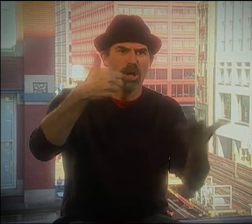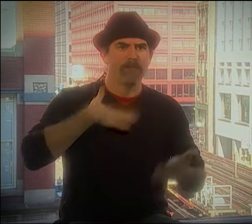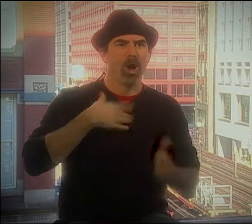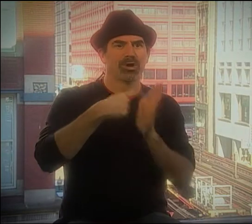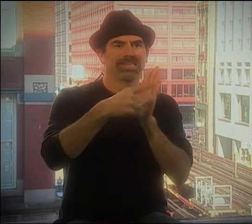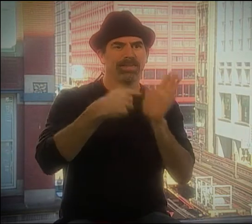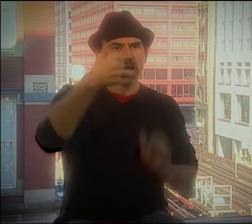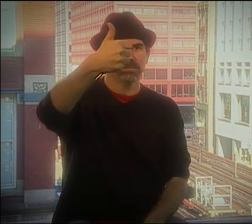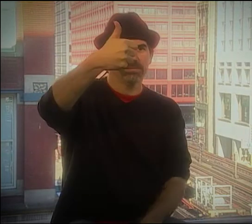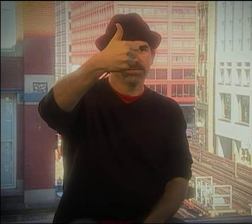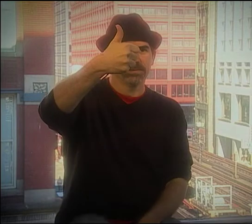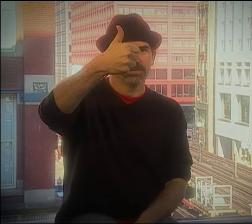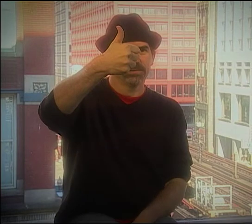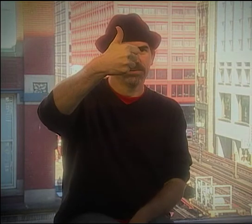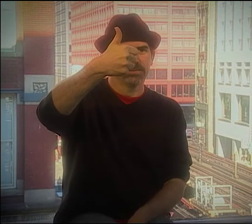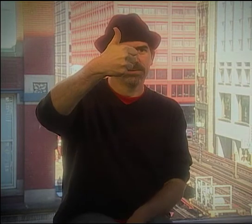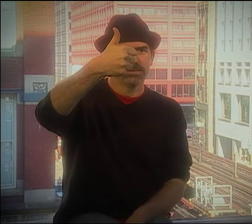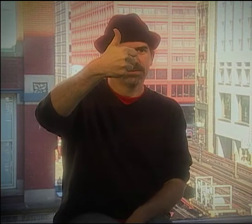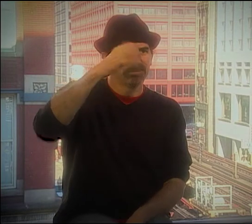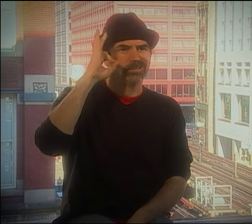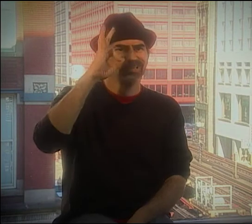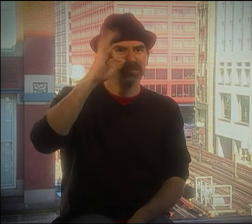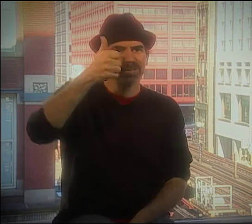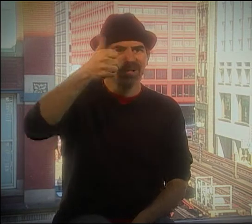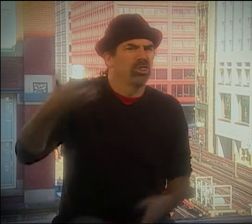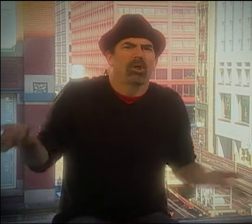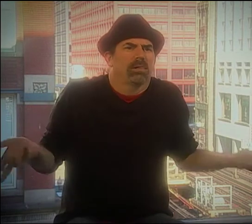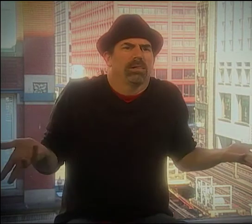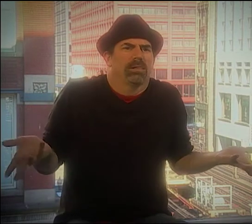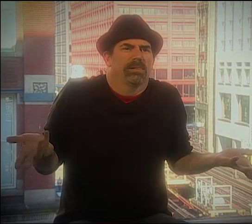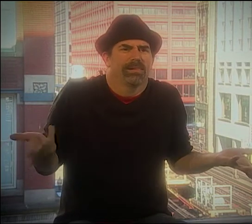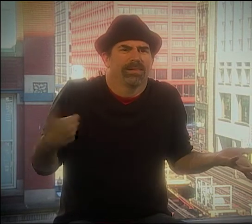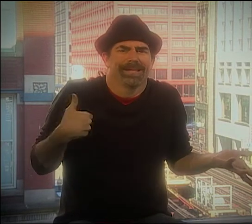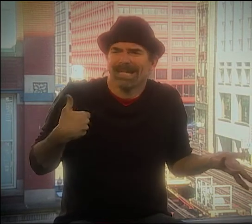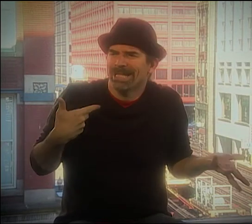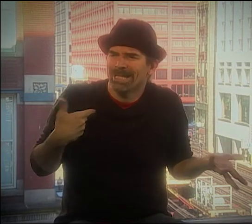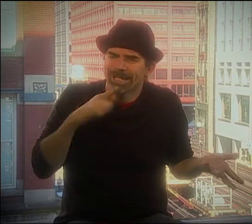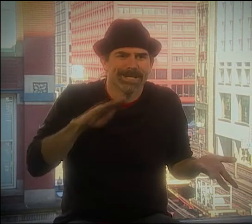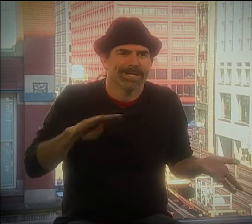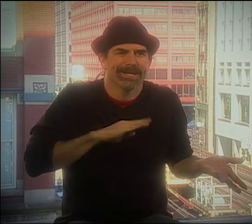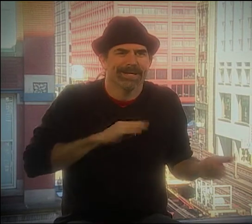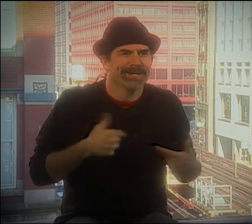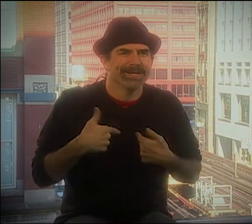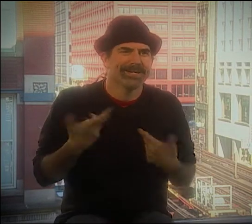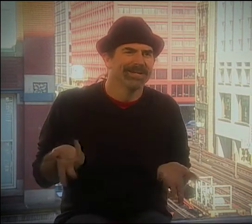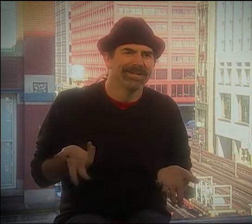I MEAN, PEOPLE WOULD GIVE ME A THUMBS UP, AND THAT WOULD BE ABOUT IT. YOU KNOW, THEY'D GO "YEP," THUMBS UP.